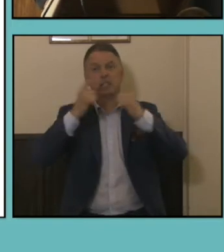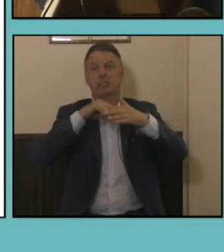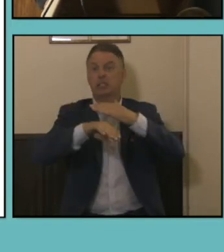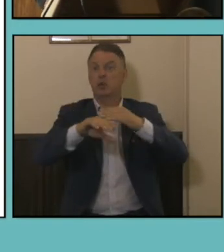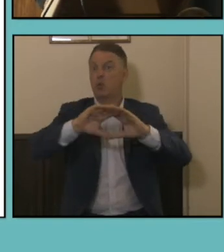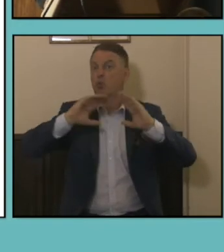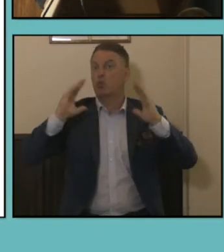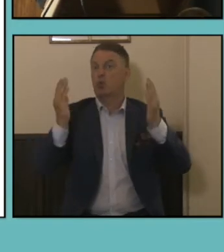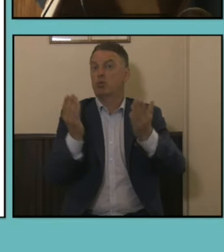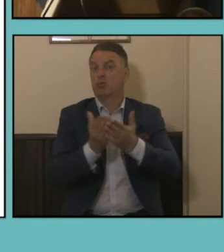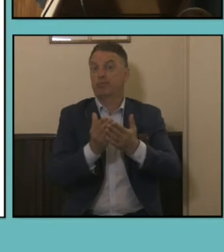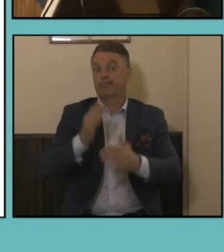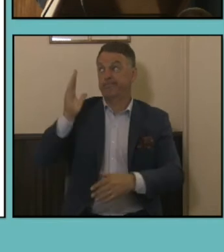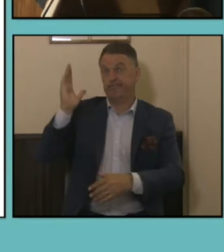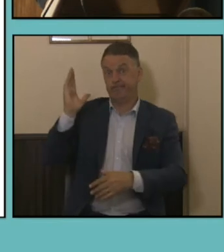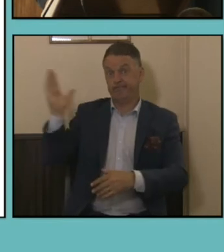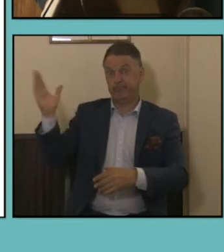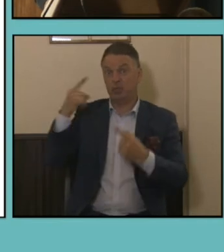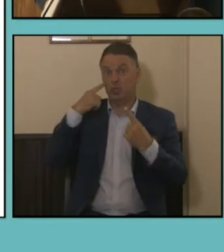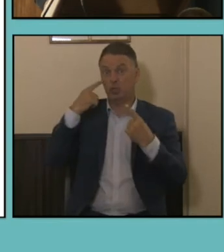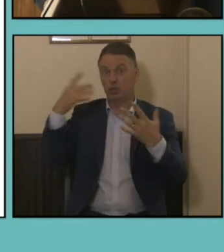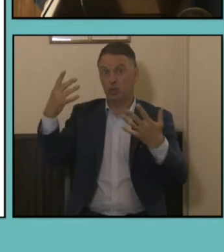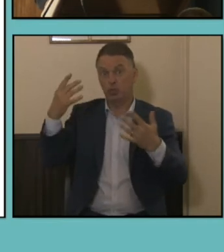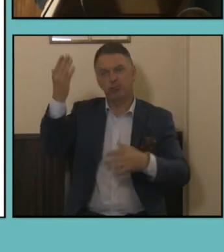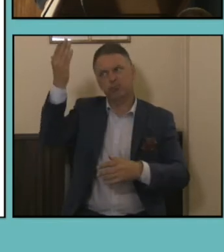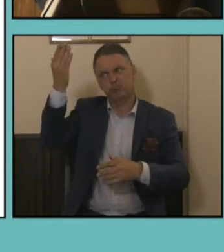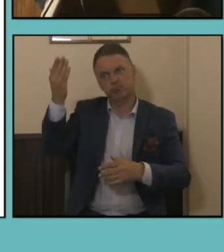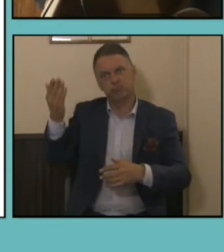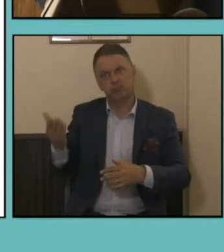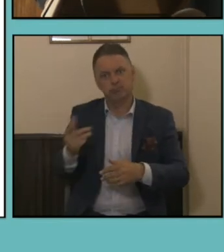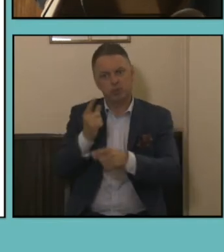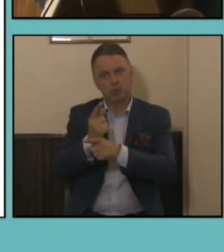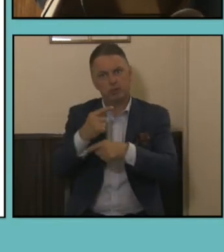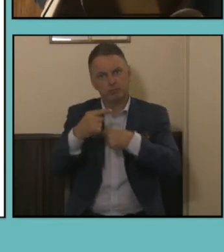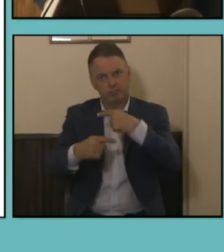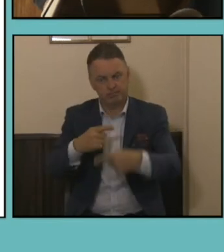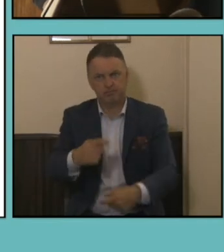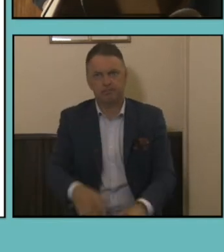overall response rate comparable to previous censuses. The increased take-up